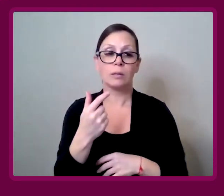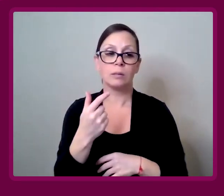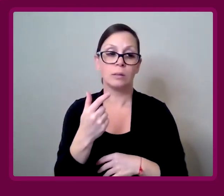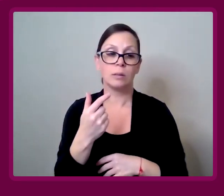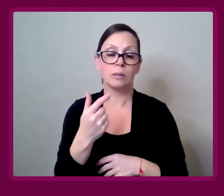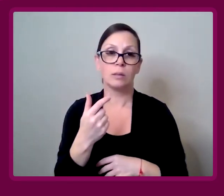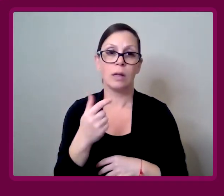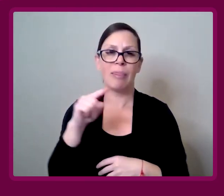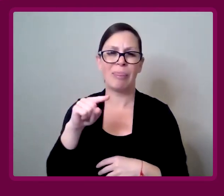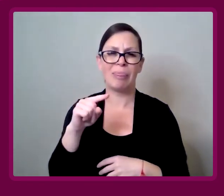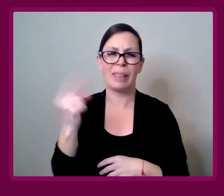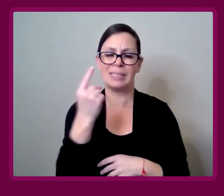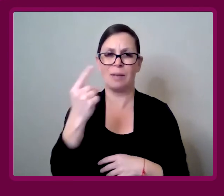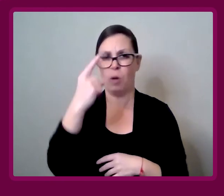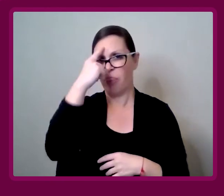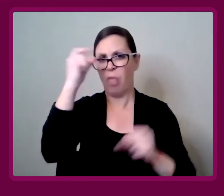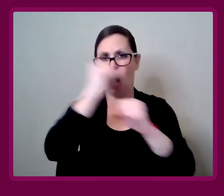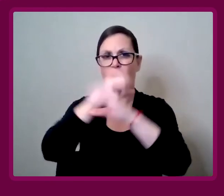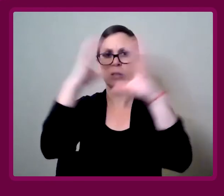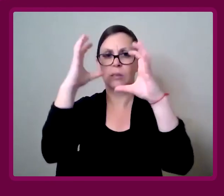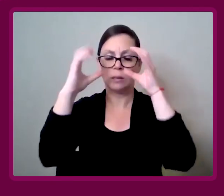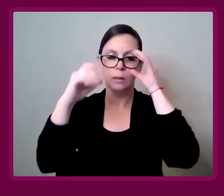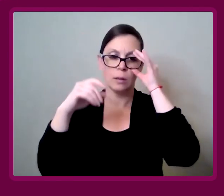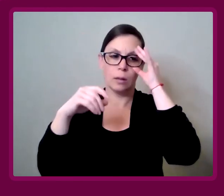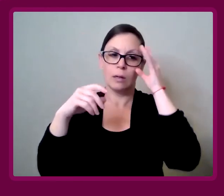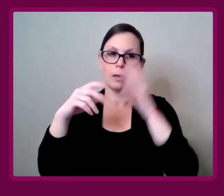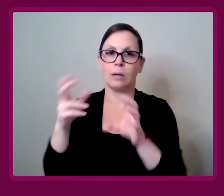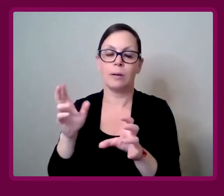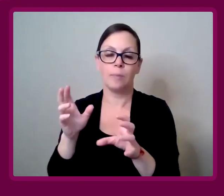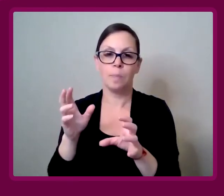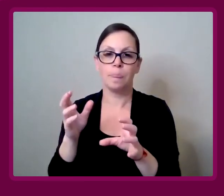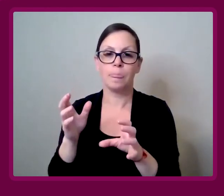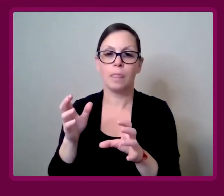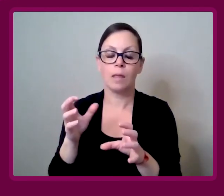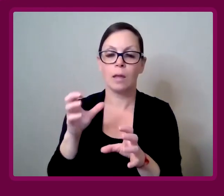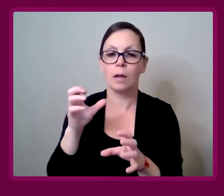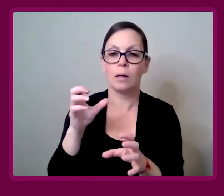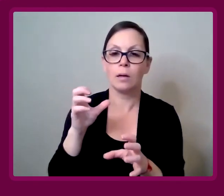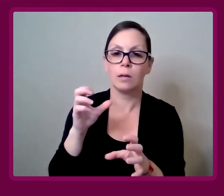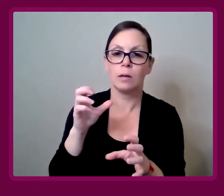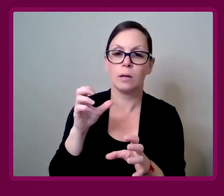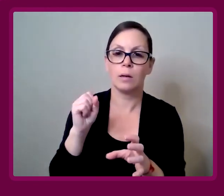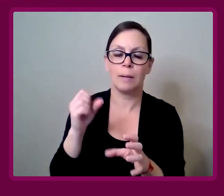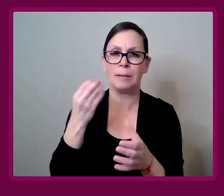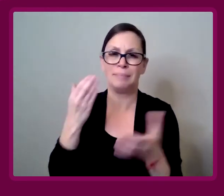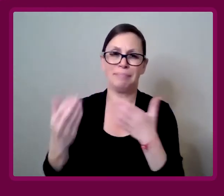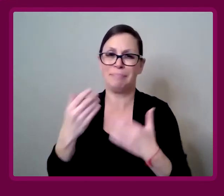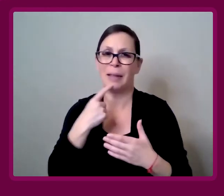That someone's thought about, "I'll put these steps in," or, "I will make this too narrow,"